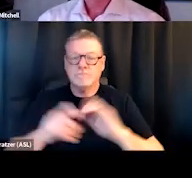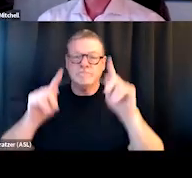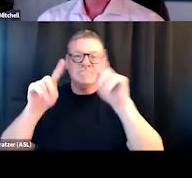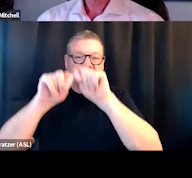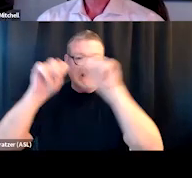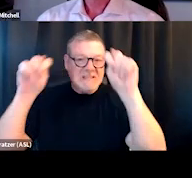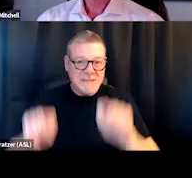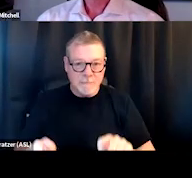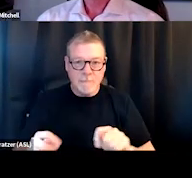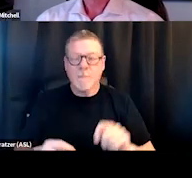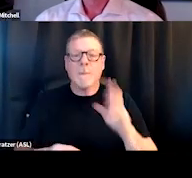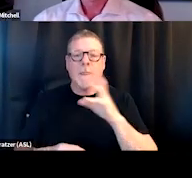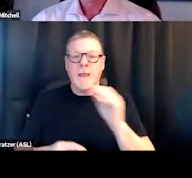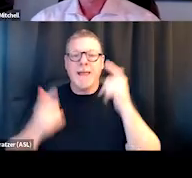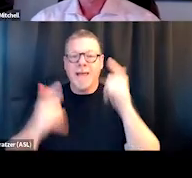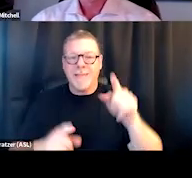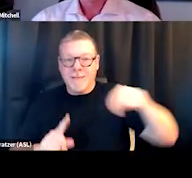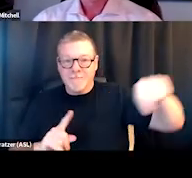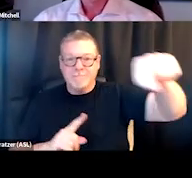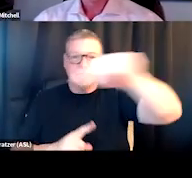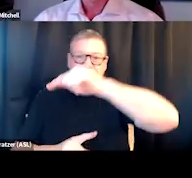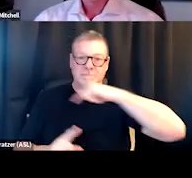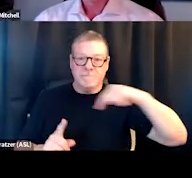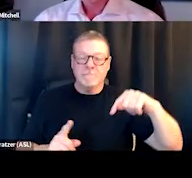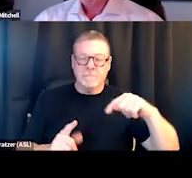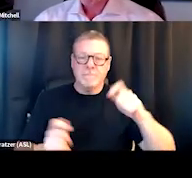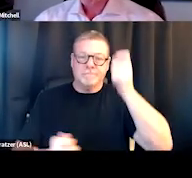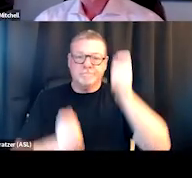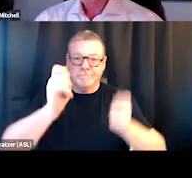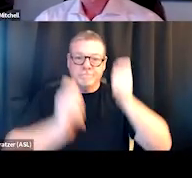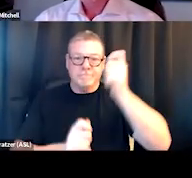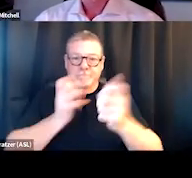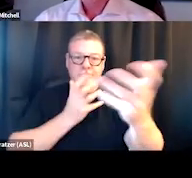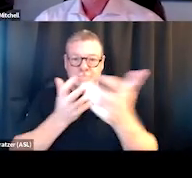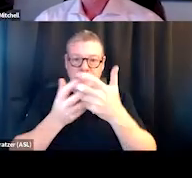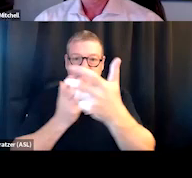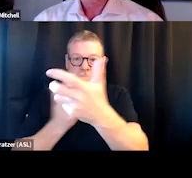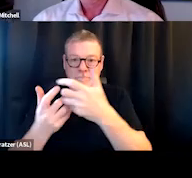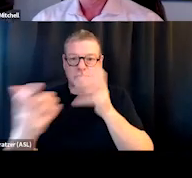and then let the partners customize it based on the nature of the relationship.